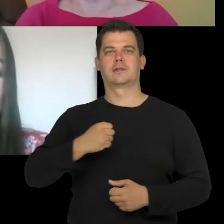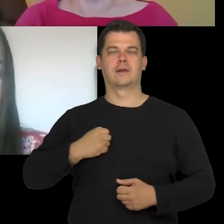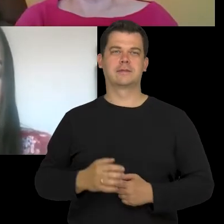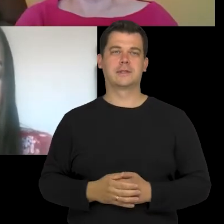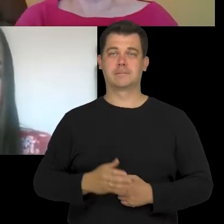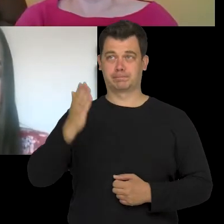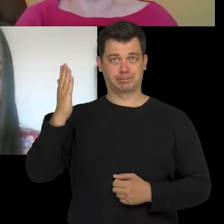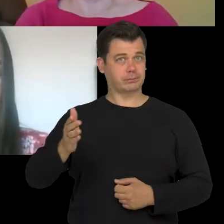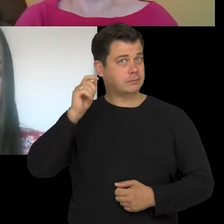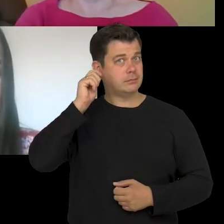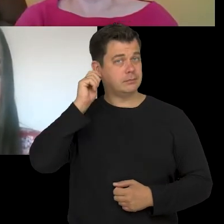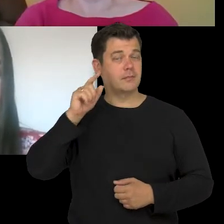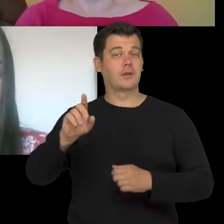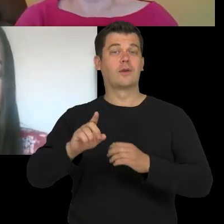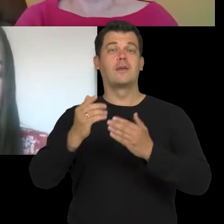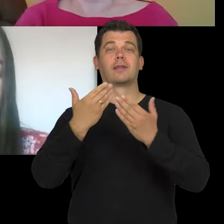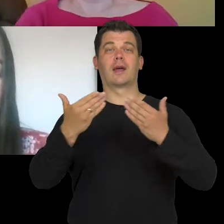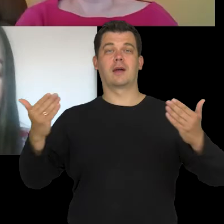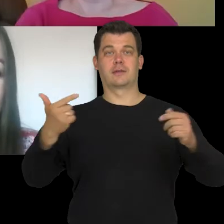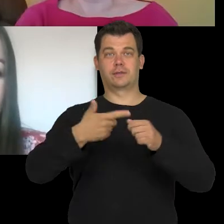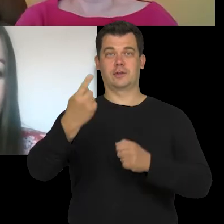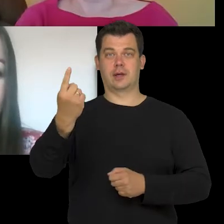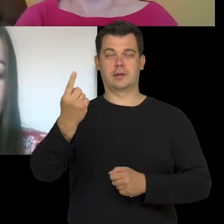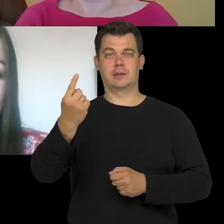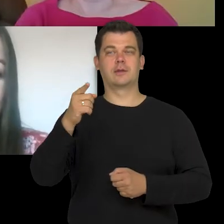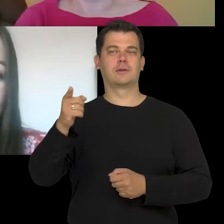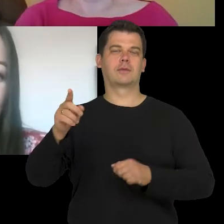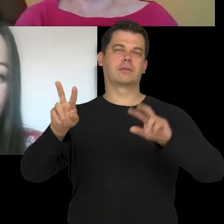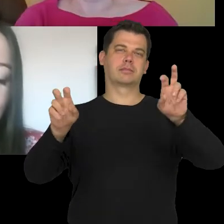who conducted research for Teatr 21 for a season of "GAP SIĘ!” (STARE).